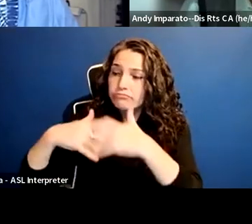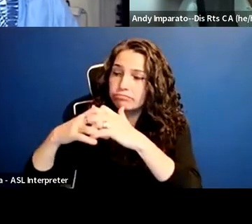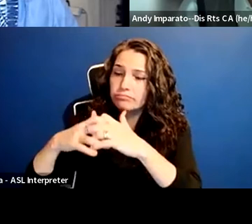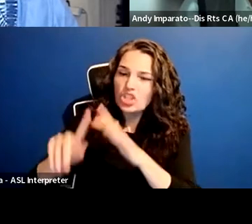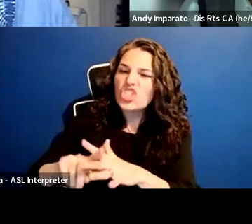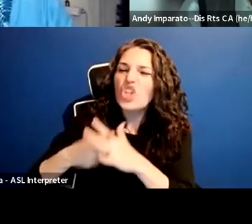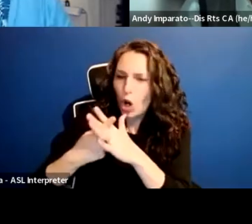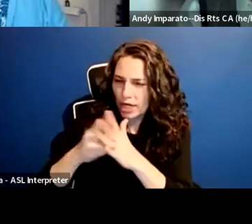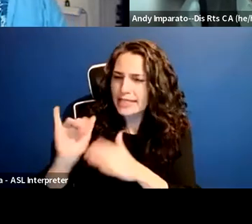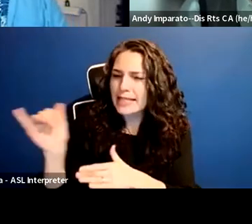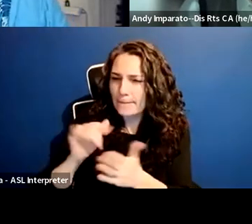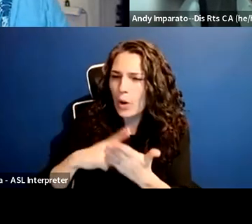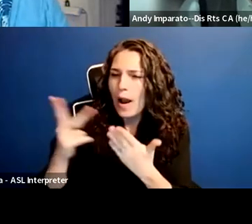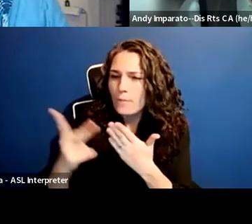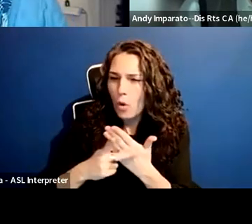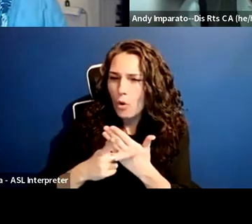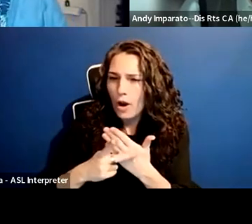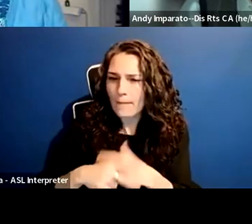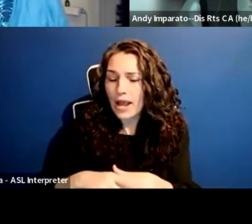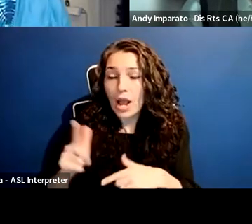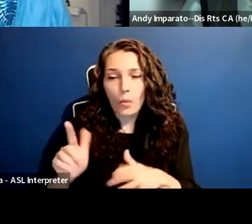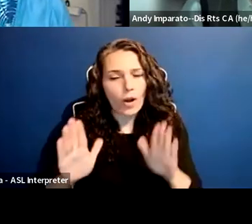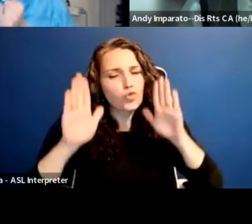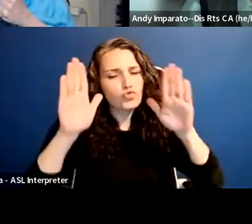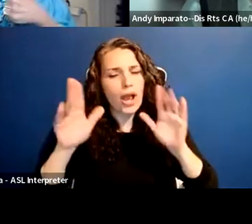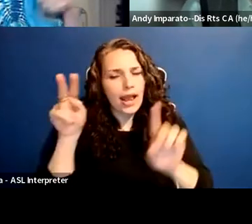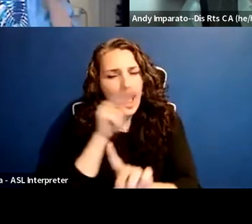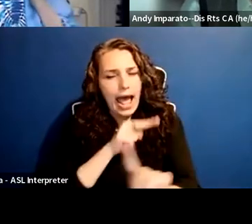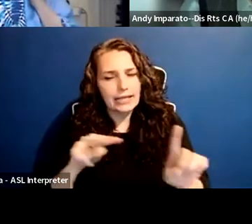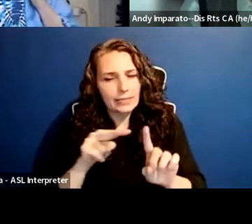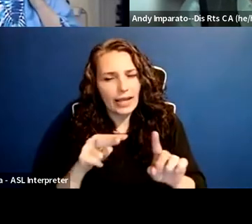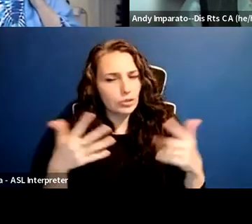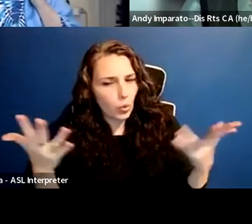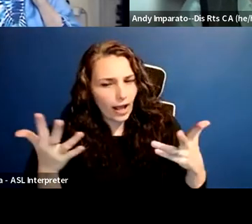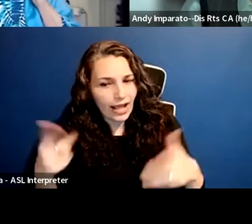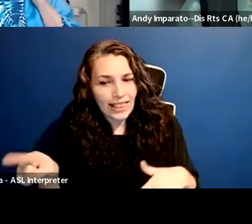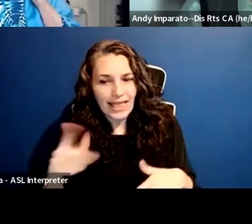right, and one of the great aspects of programs like these is that they had a residential component.